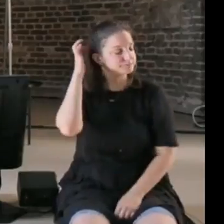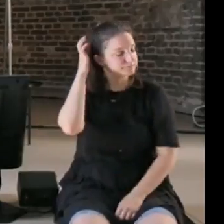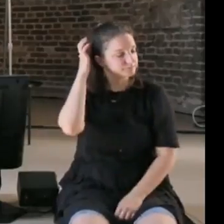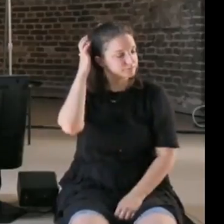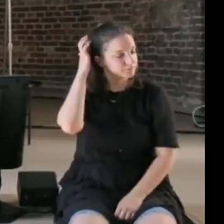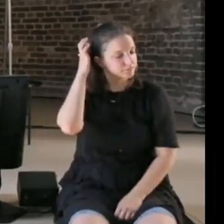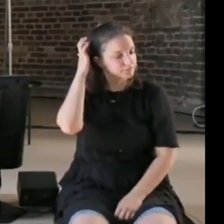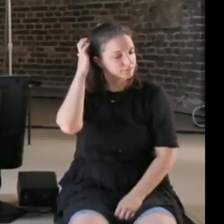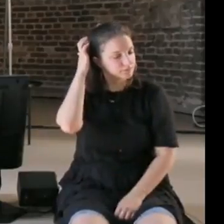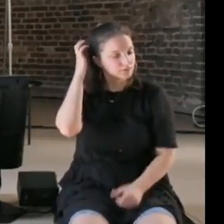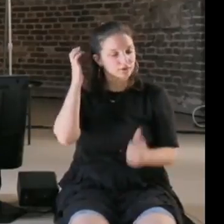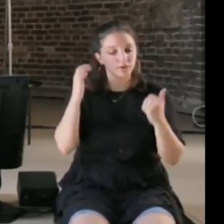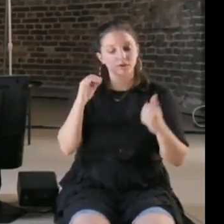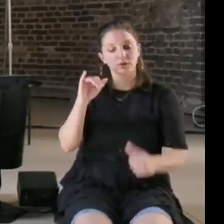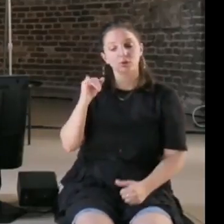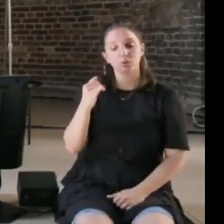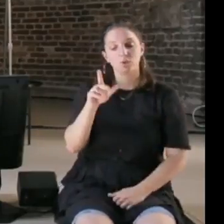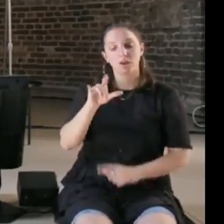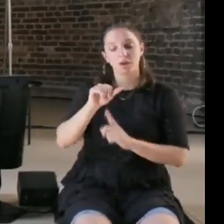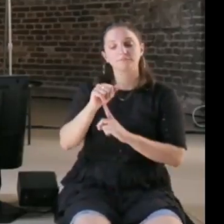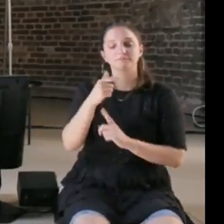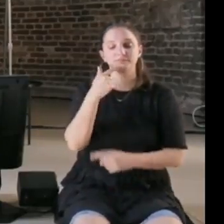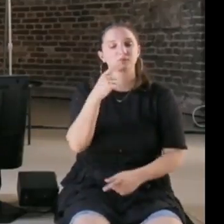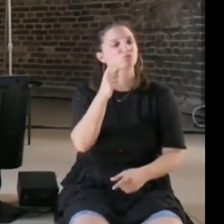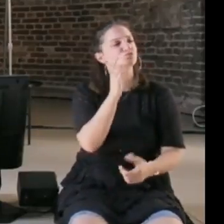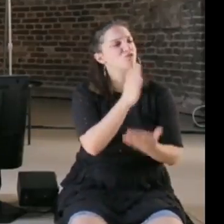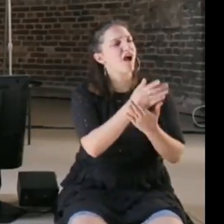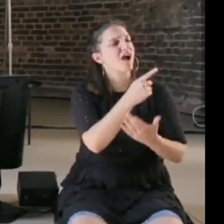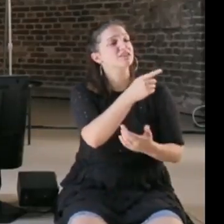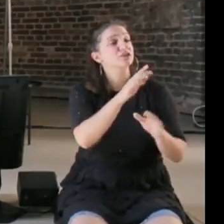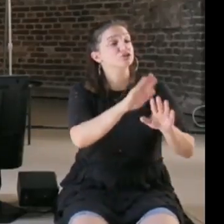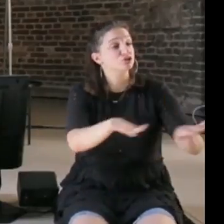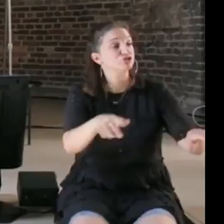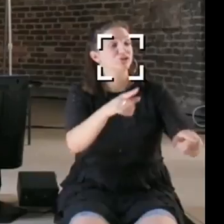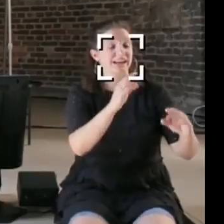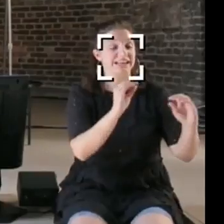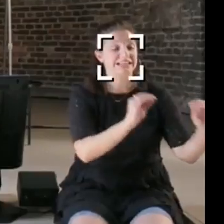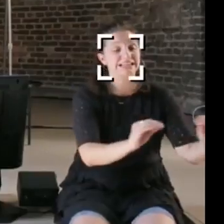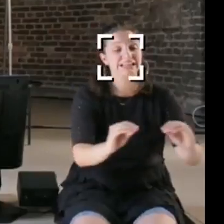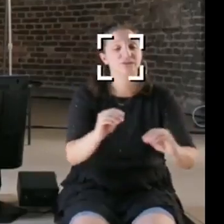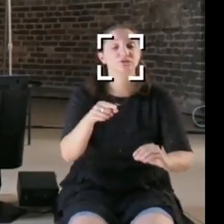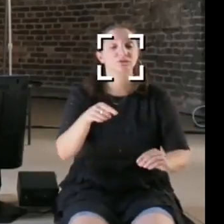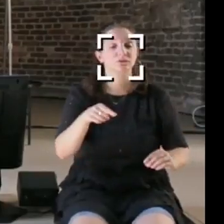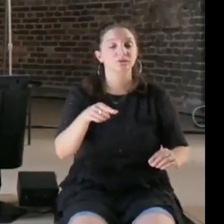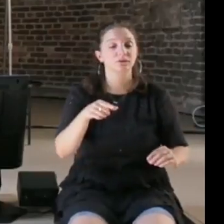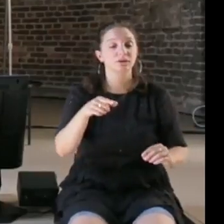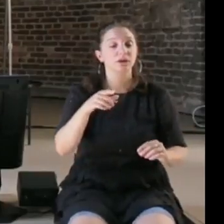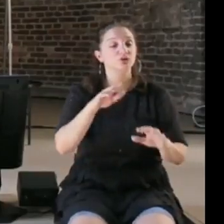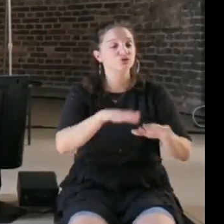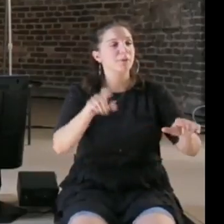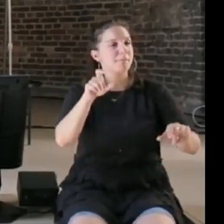teaching children things that computers are already better at, so really kind of analytical